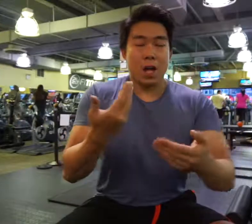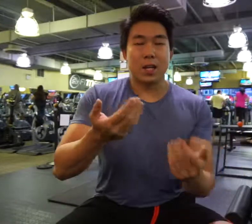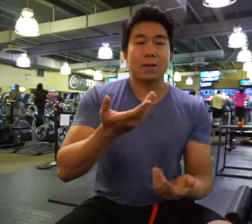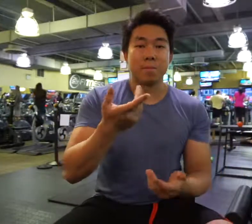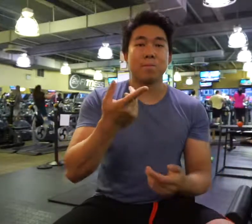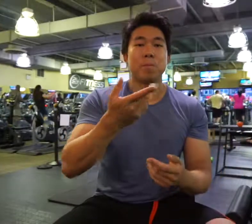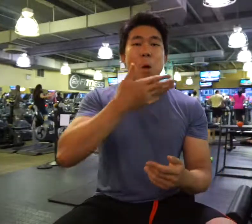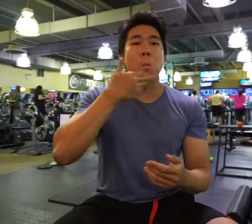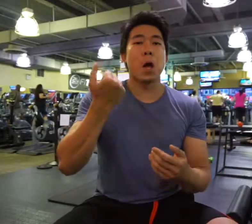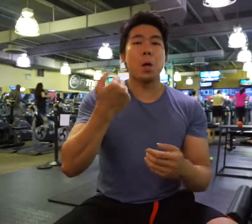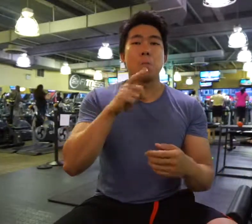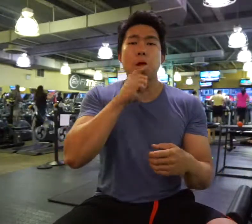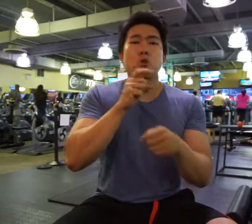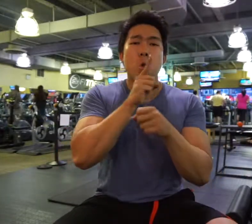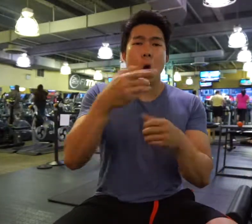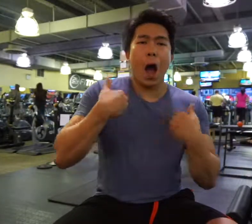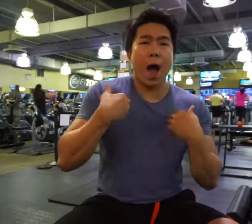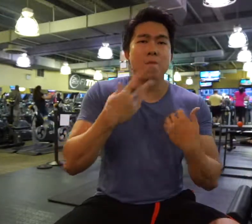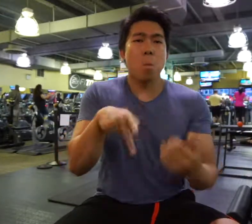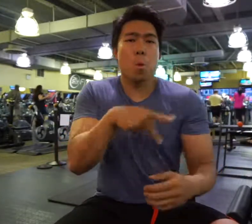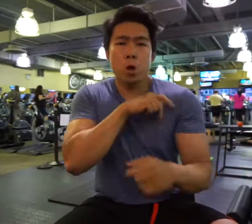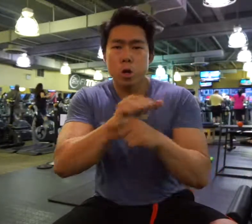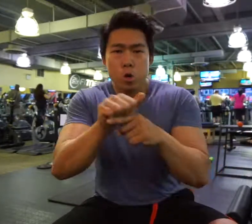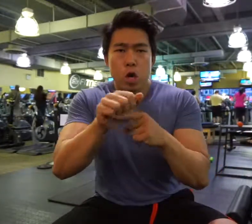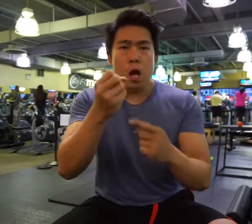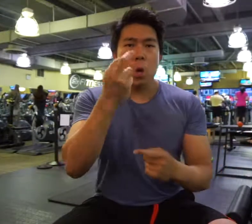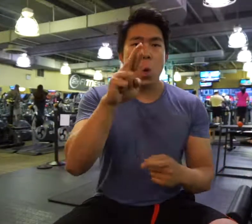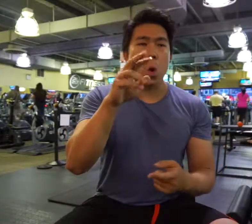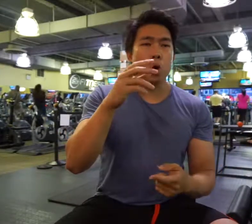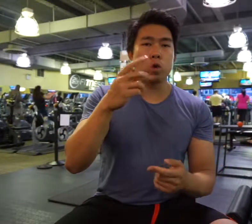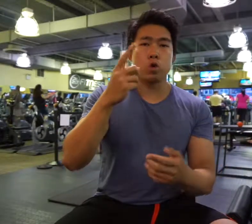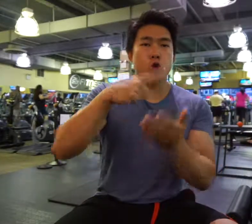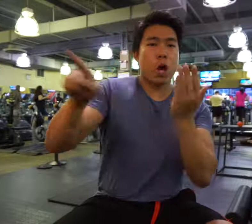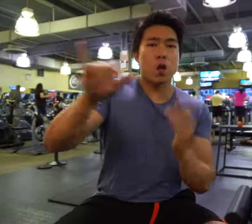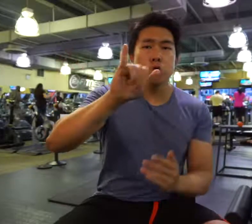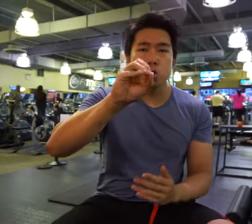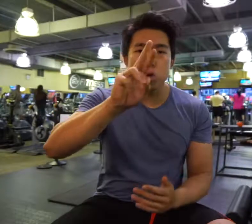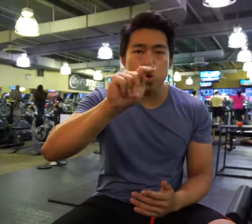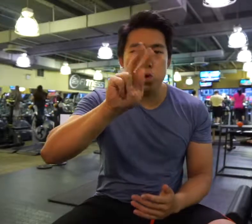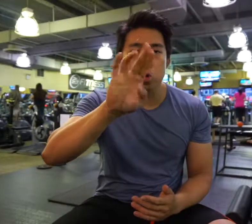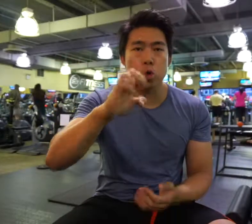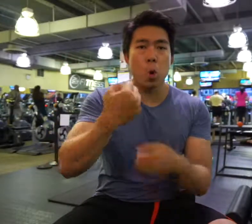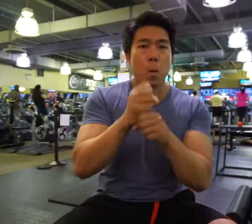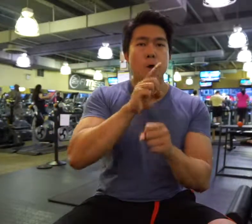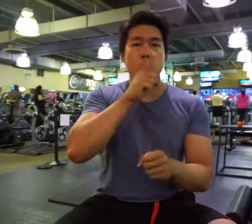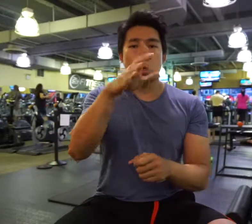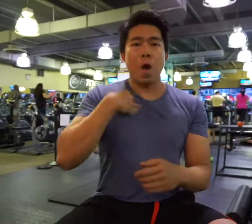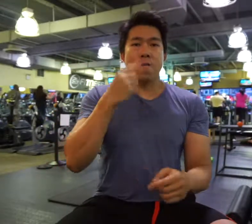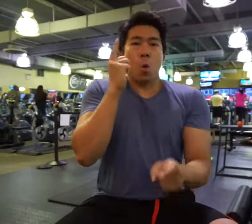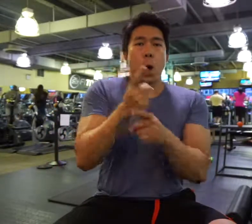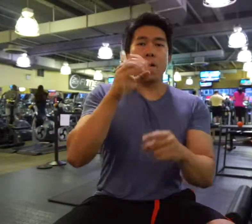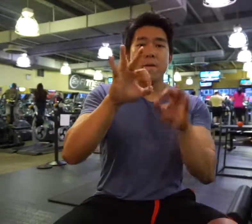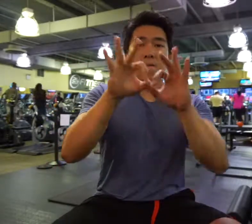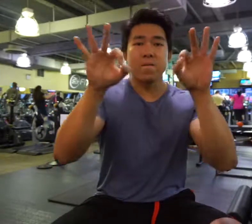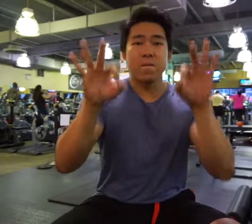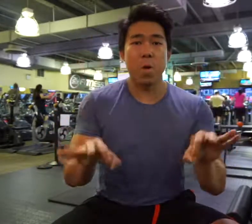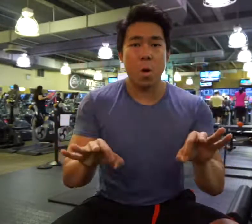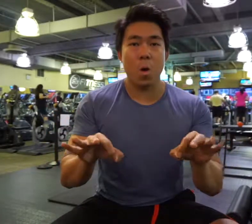If you're unsure about your form, get a personal trainer to take a look at your form or check on YouTube.